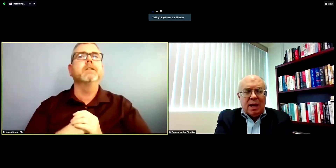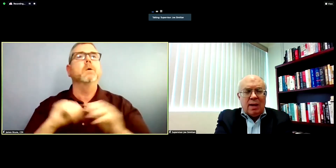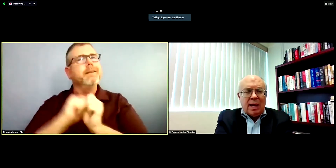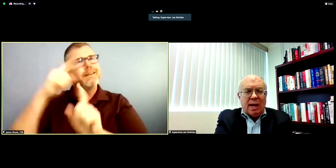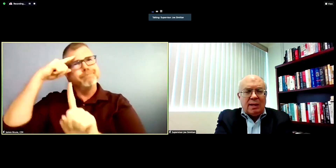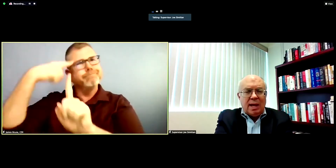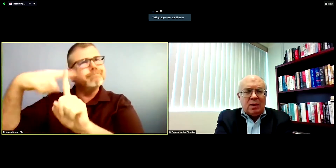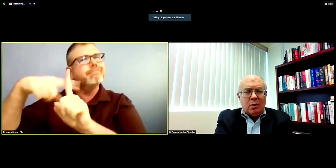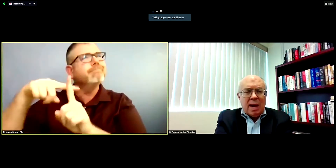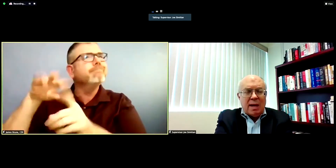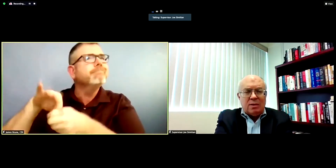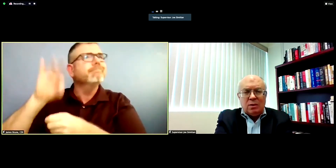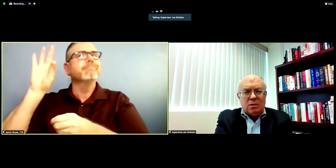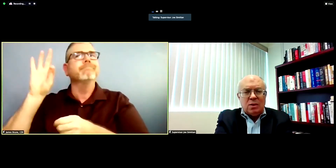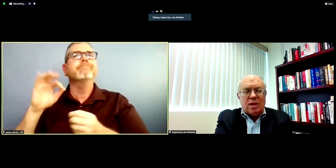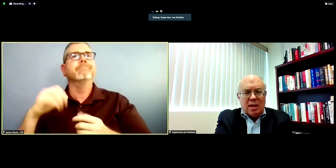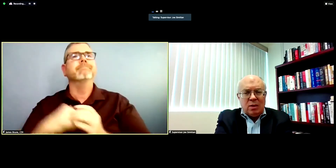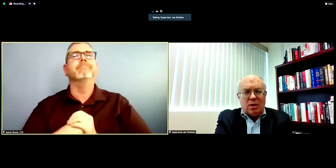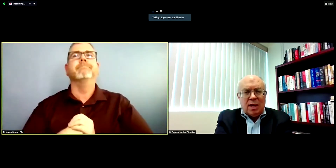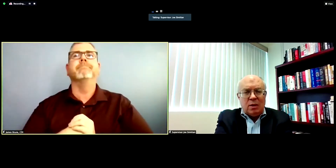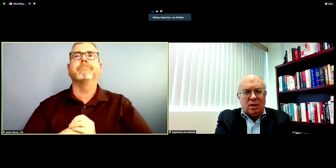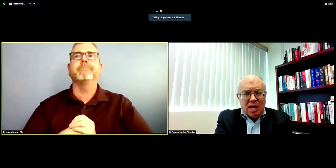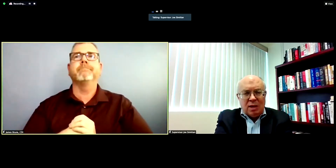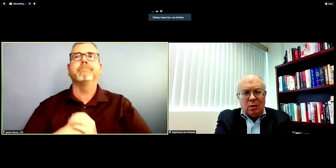caring and can-do attitude, so thank you, thank you, and thank you!